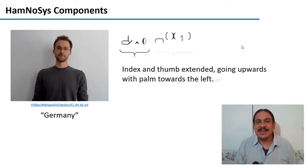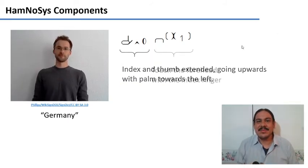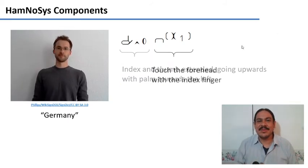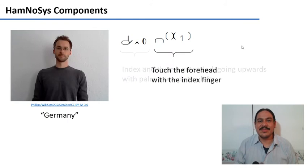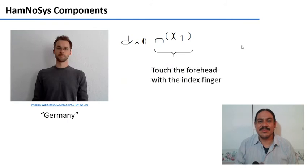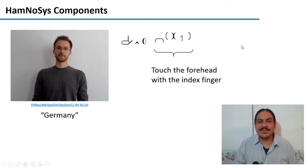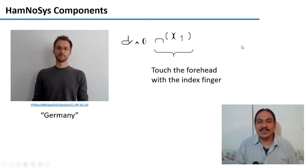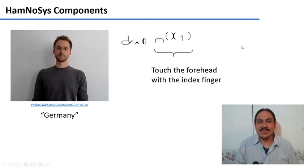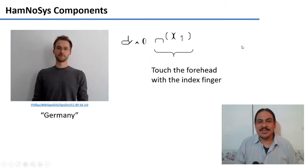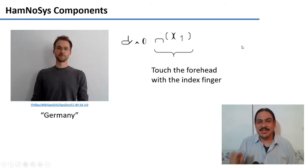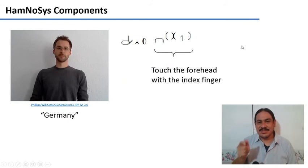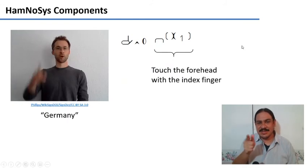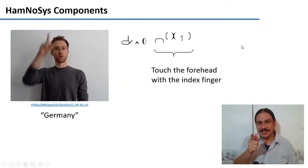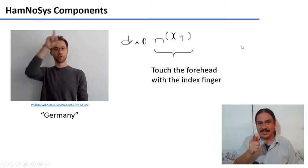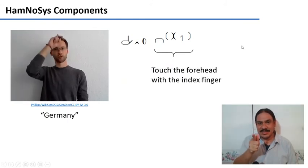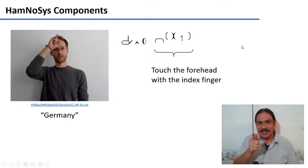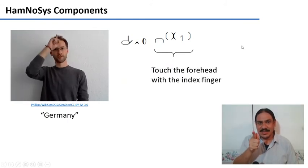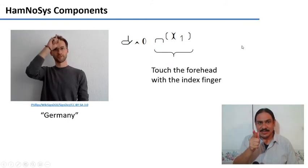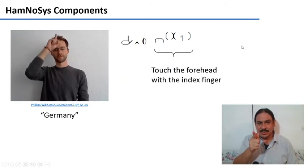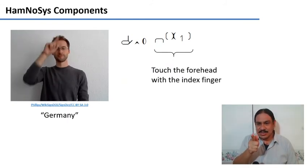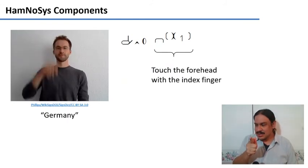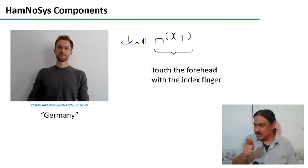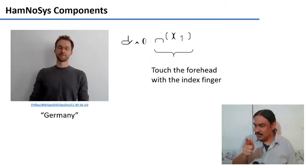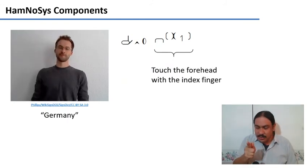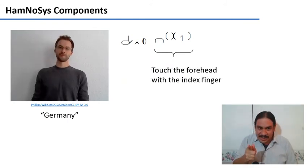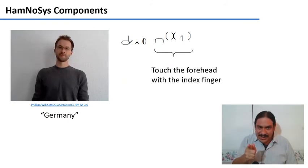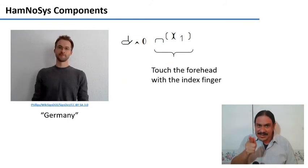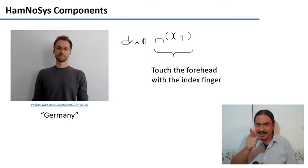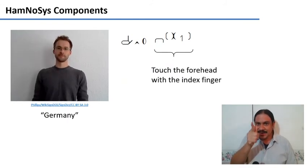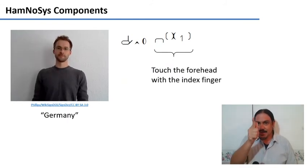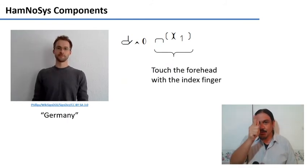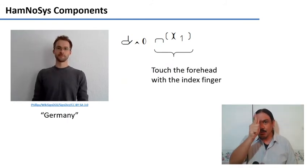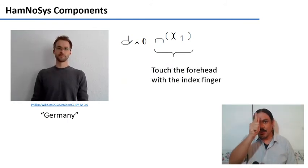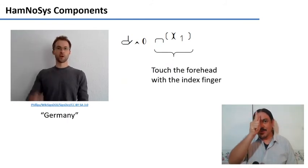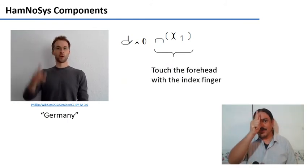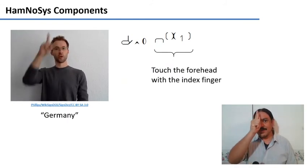transcribe phonetically a sign from a sign language there's no